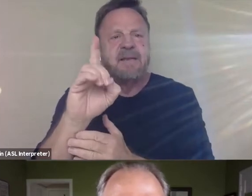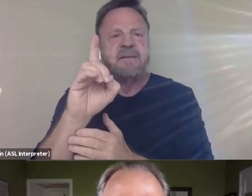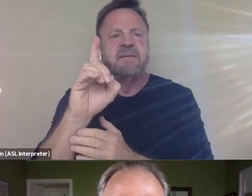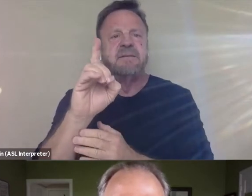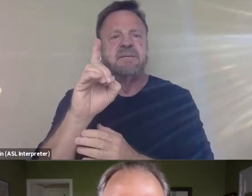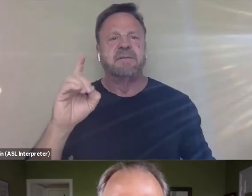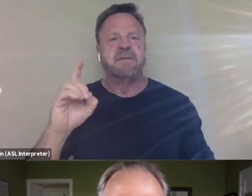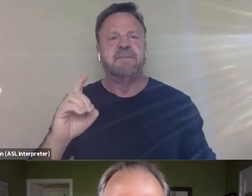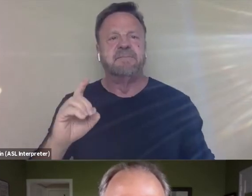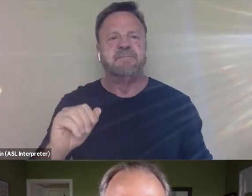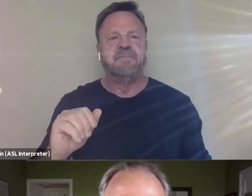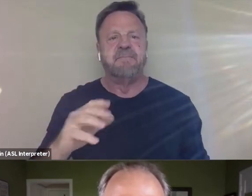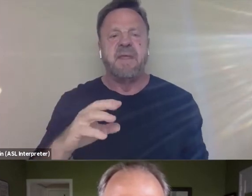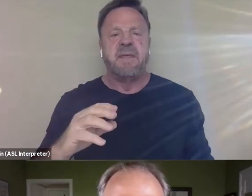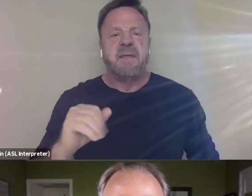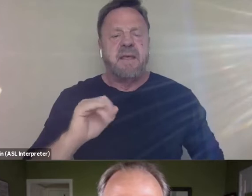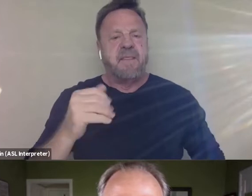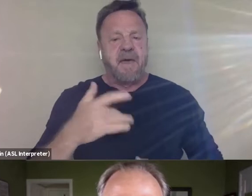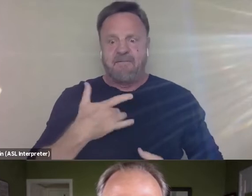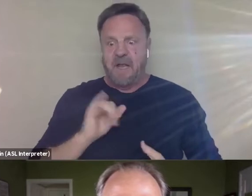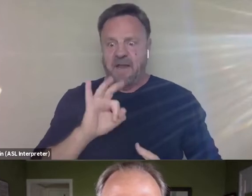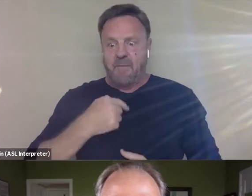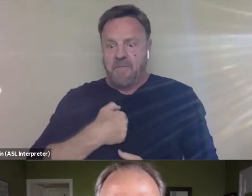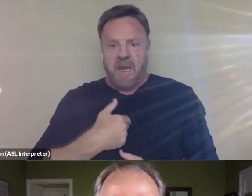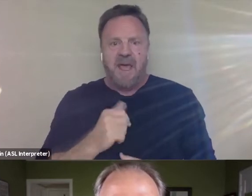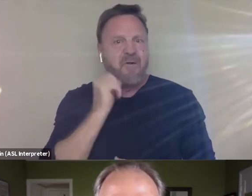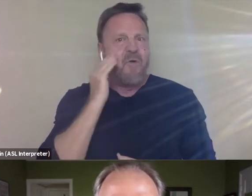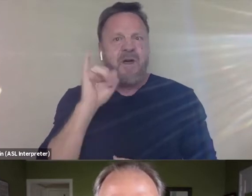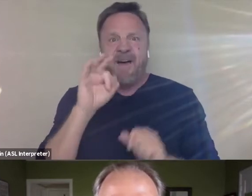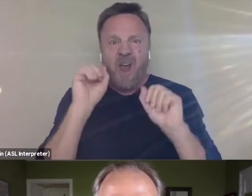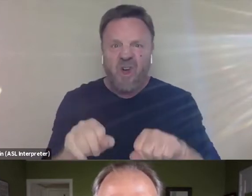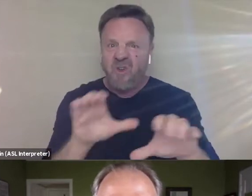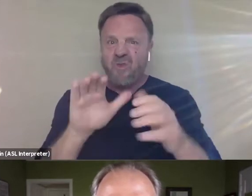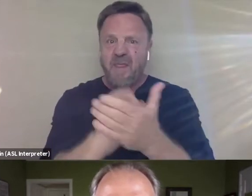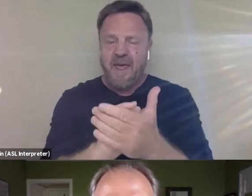Because I feel like if that was me, I don't know if I could do that.